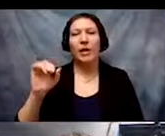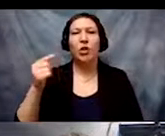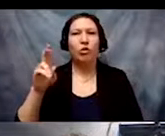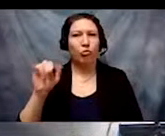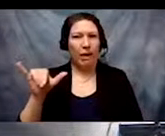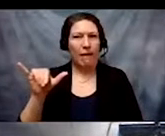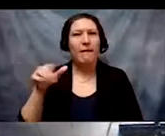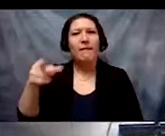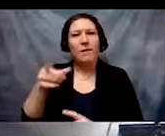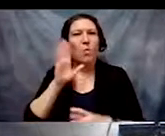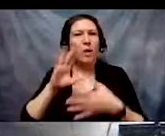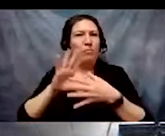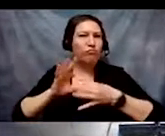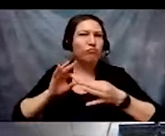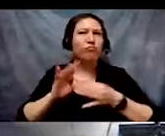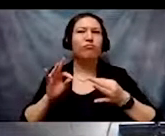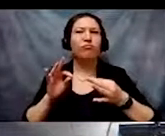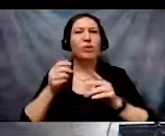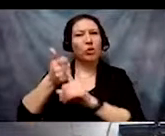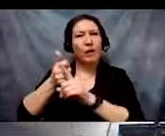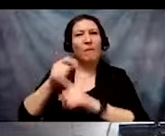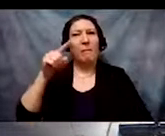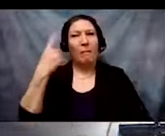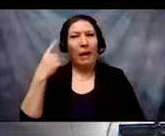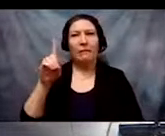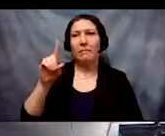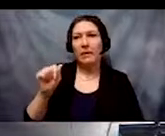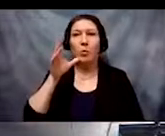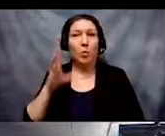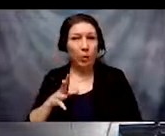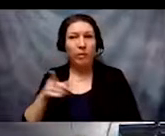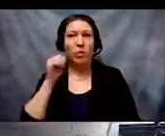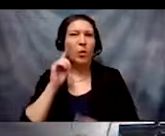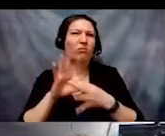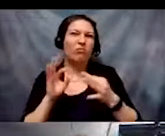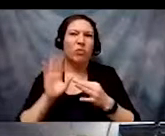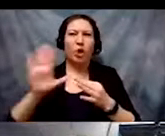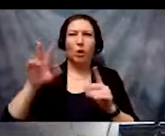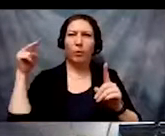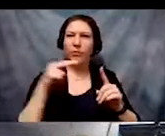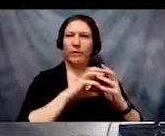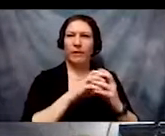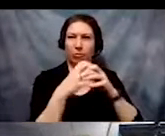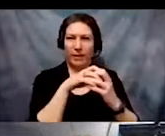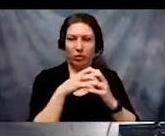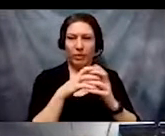intersectionality as a Black, disabled woman. She is of a smaller build,